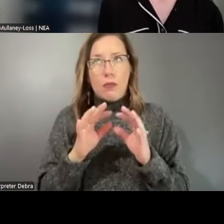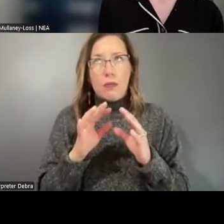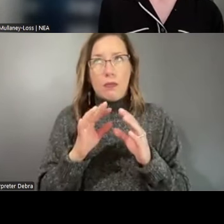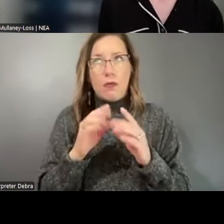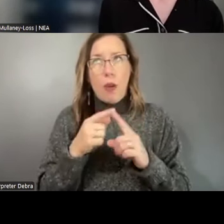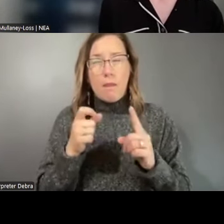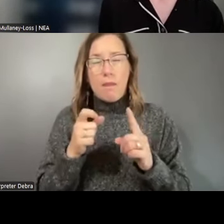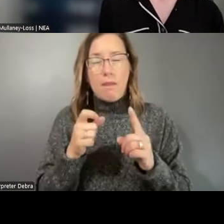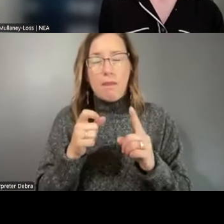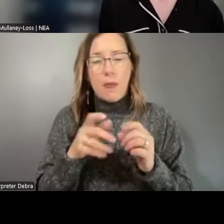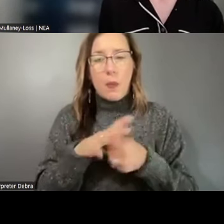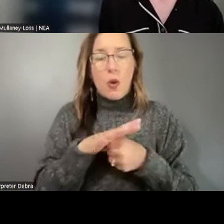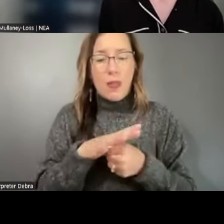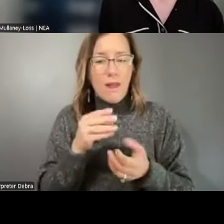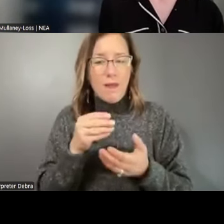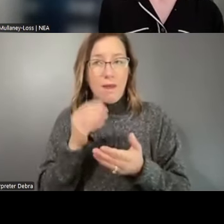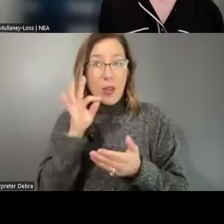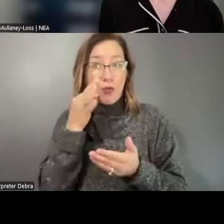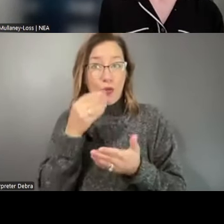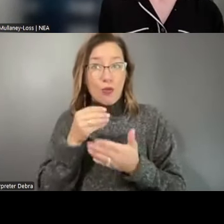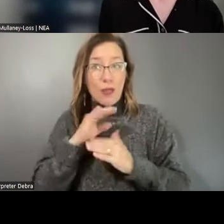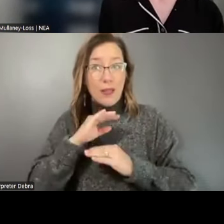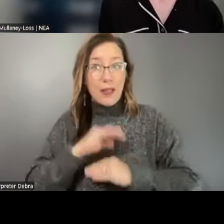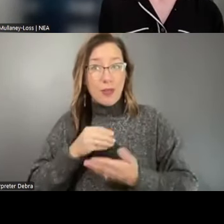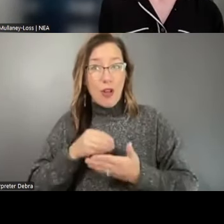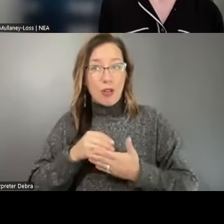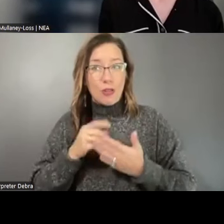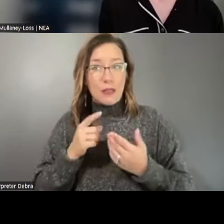those federal relief dollars accelerated at the local level, some of those conversations